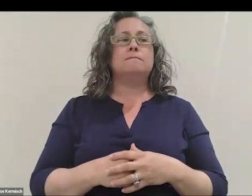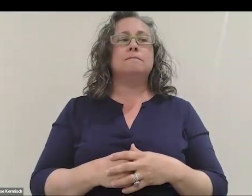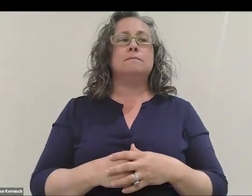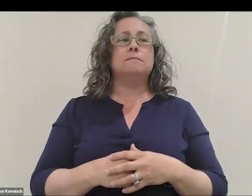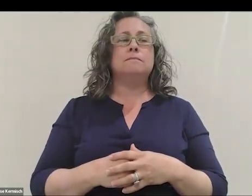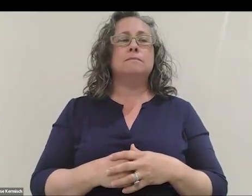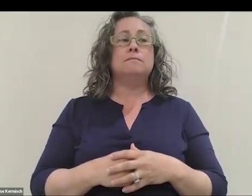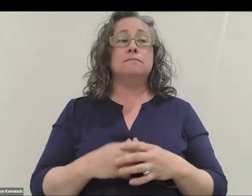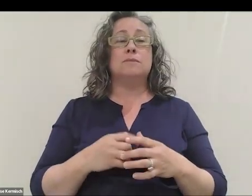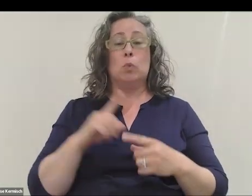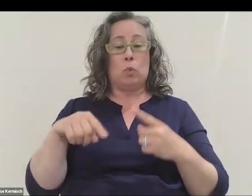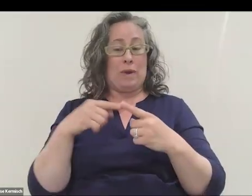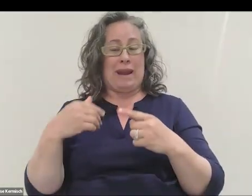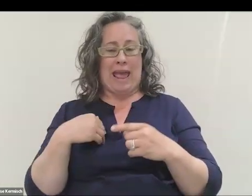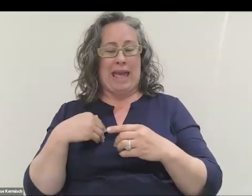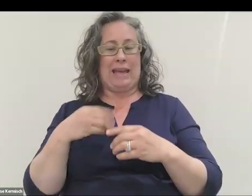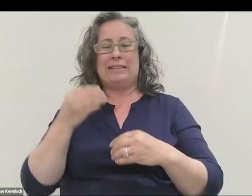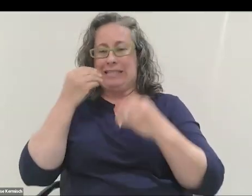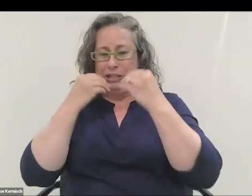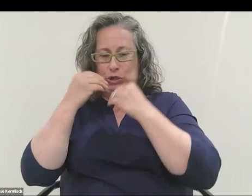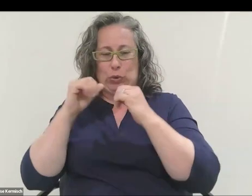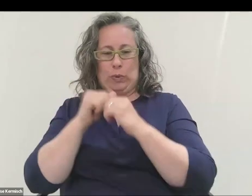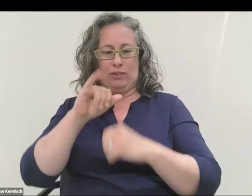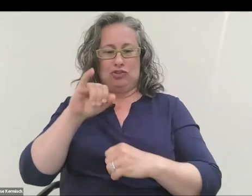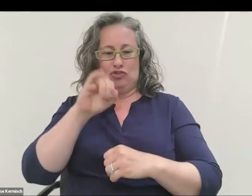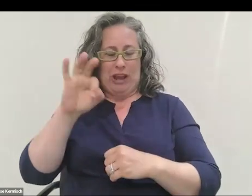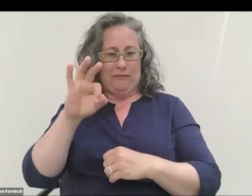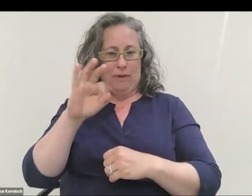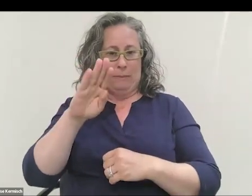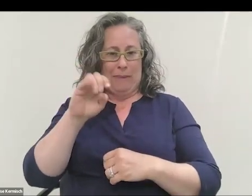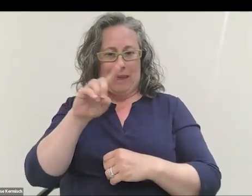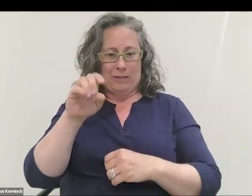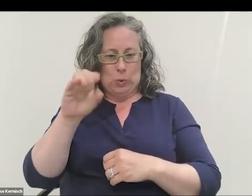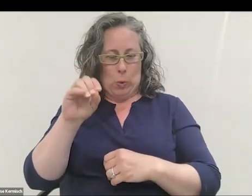When we had dinner with Jeff Bezos, I wanted to include-- there's a picture of Jeff and his partner Lauren in there as well,